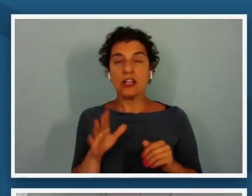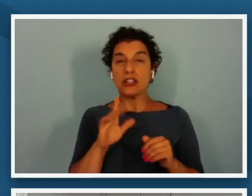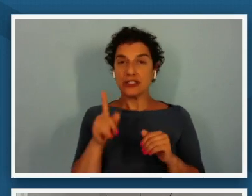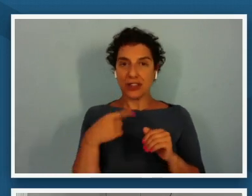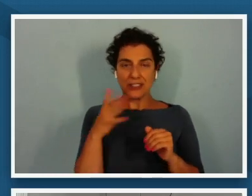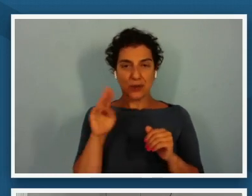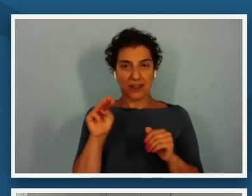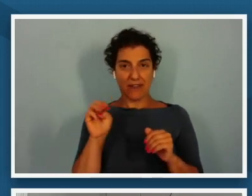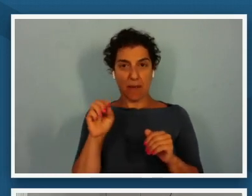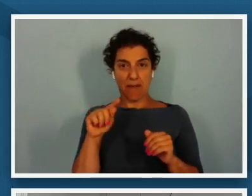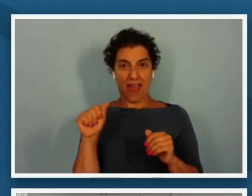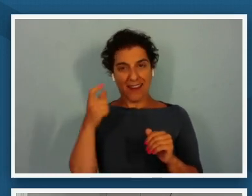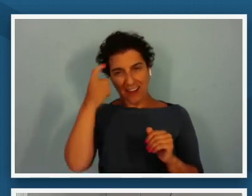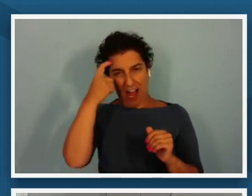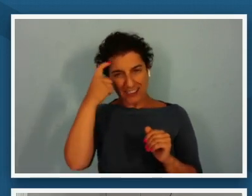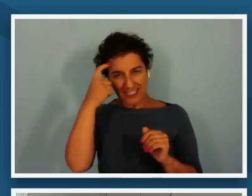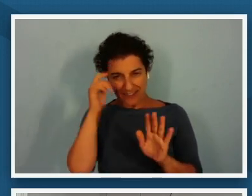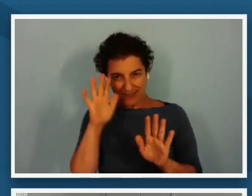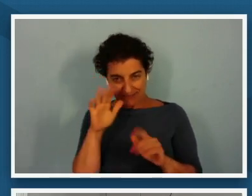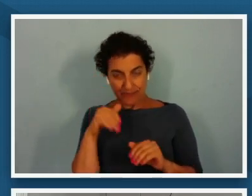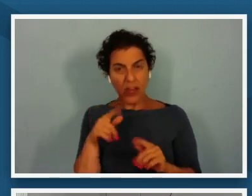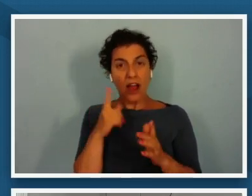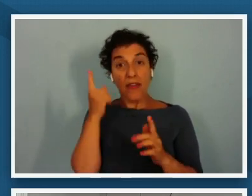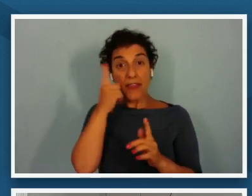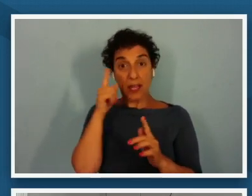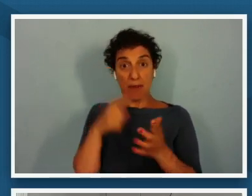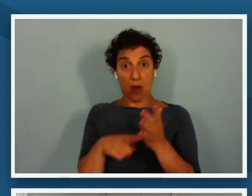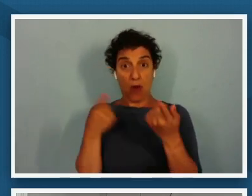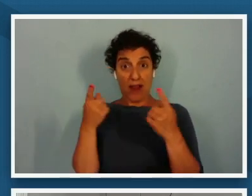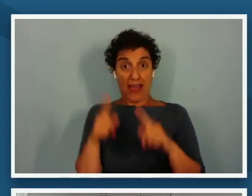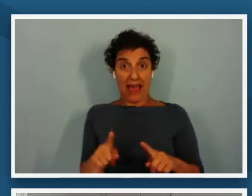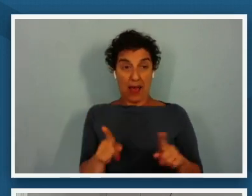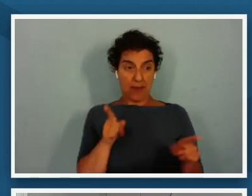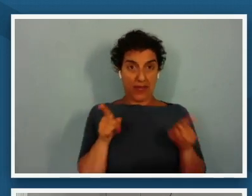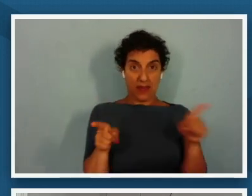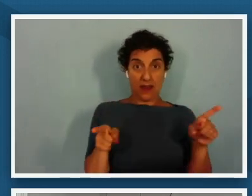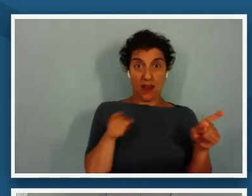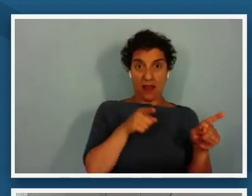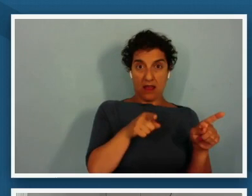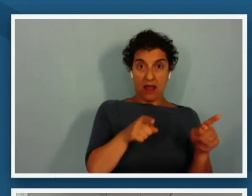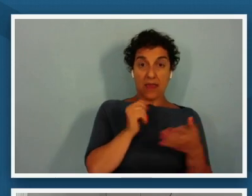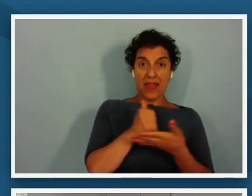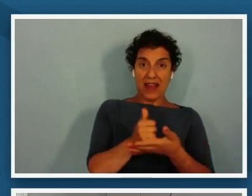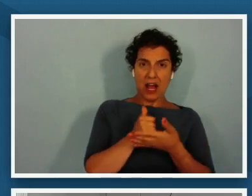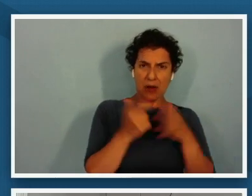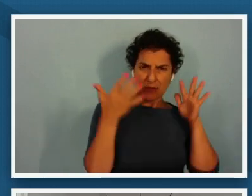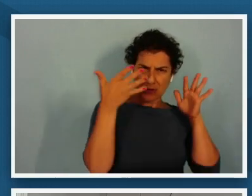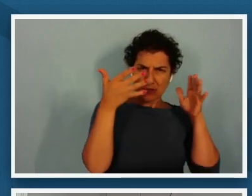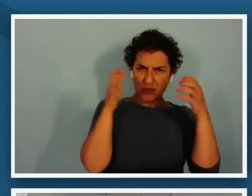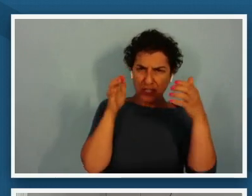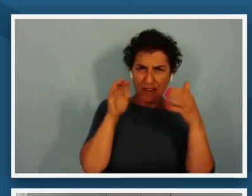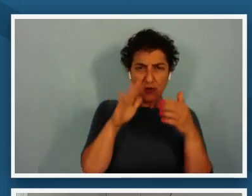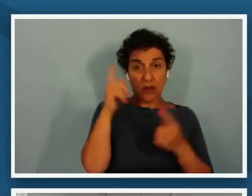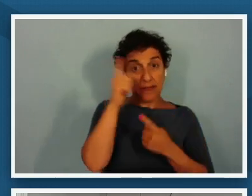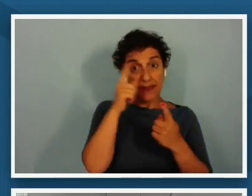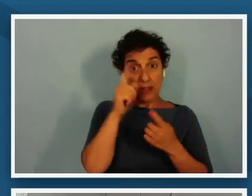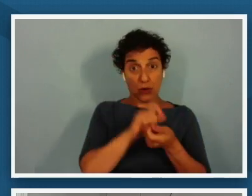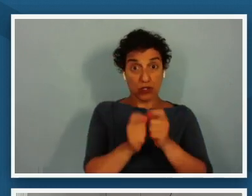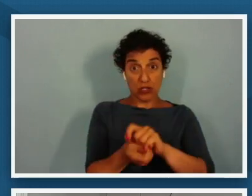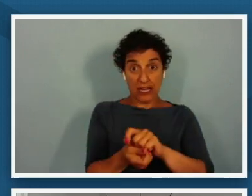think about what happened in between that helped shift or change your thinking